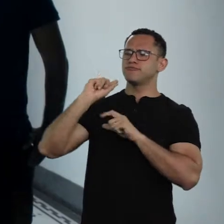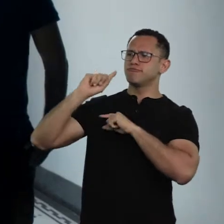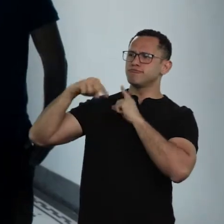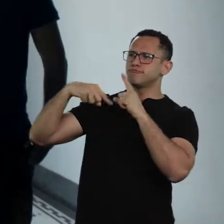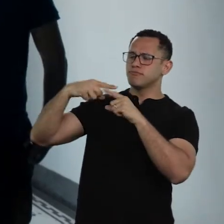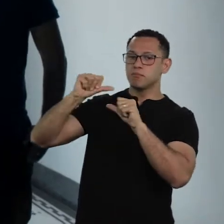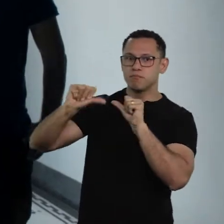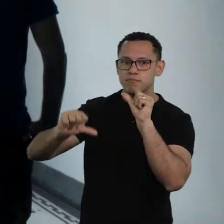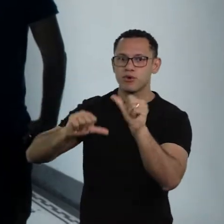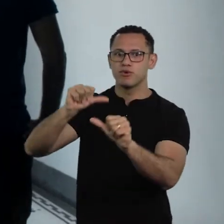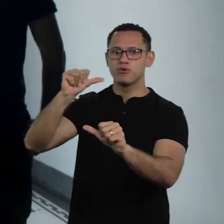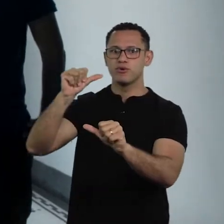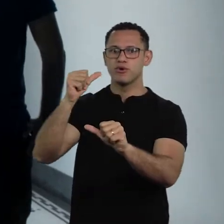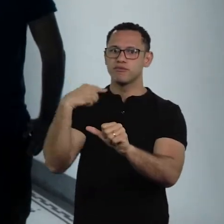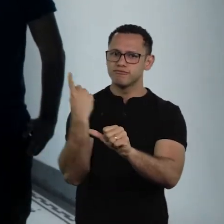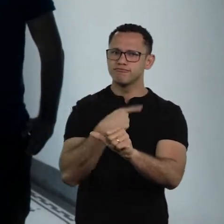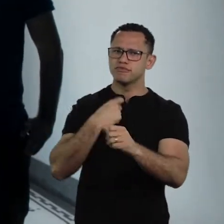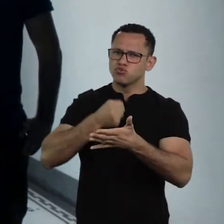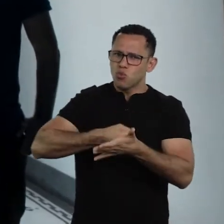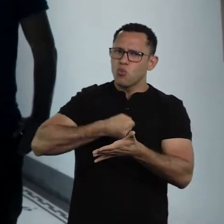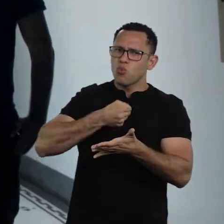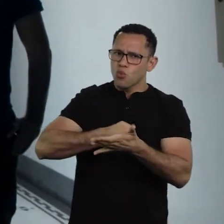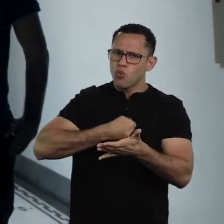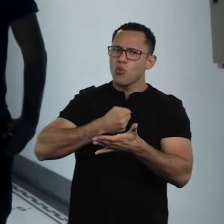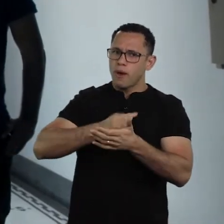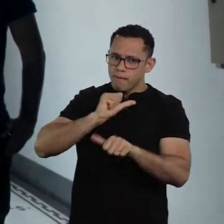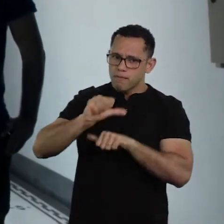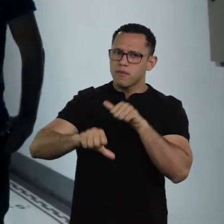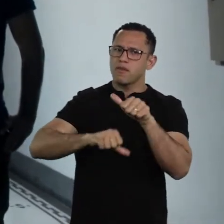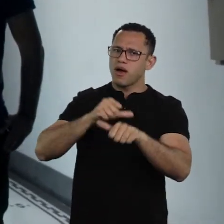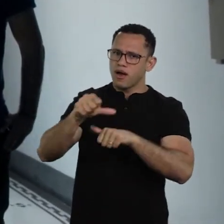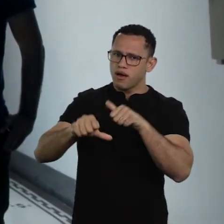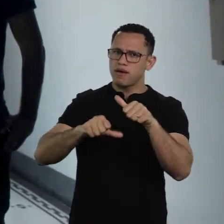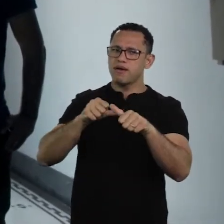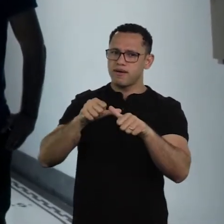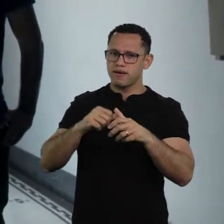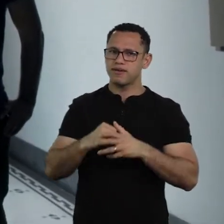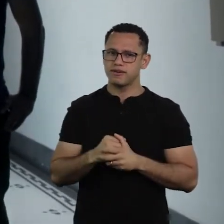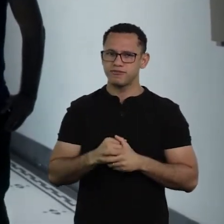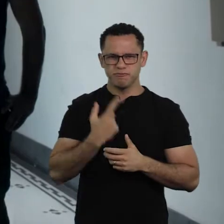transition towards the world we want to build